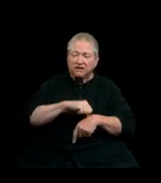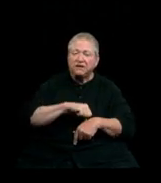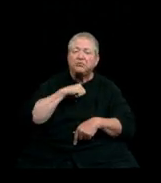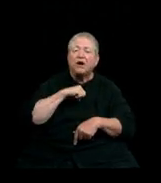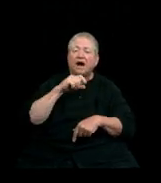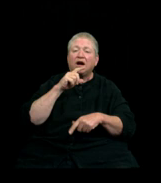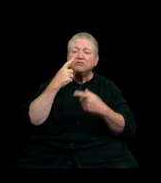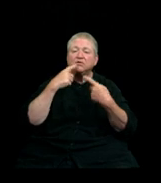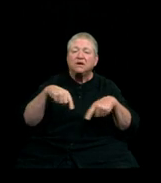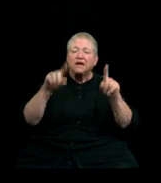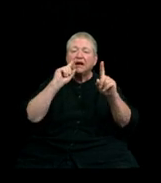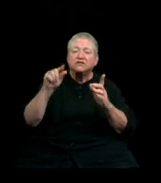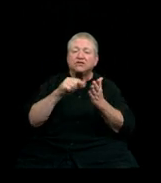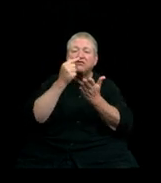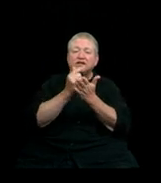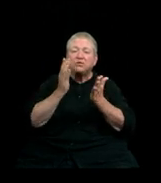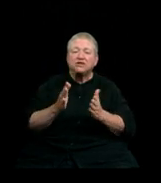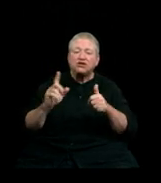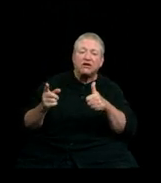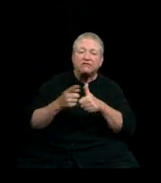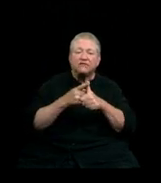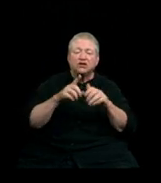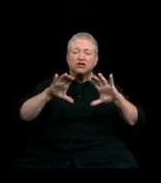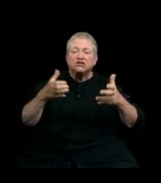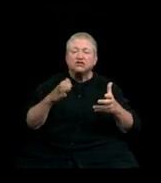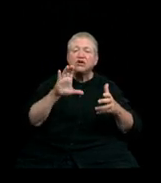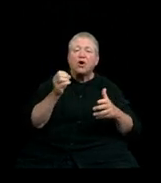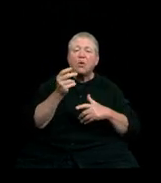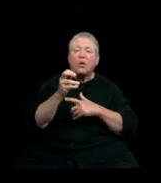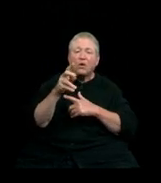the graduation of our first cohort of doctoral candidates